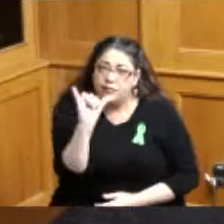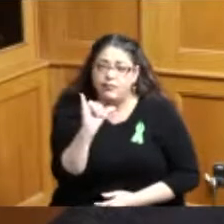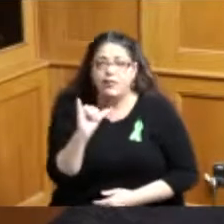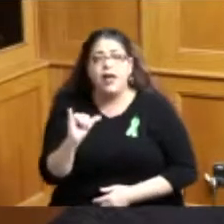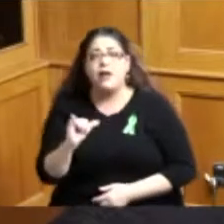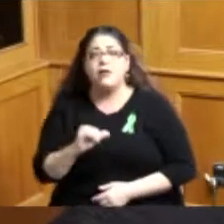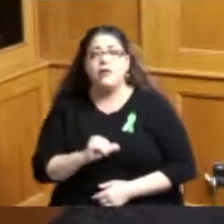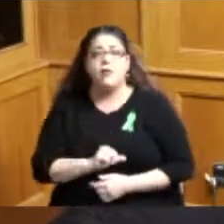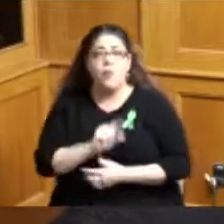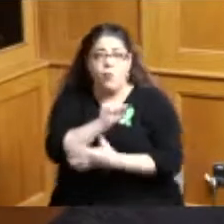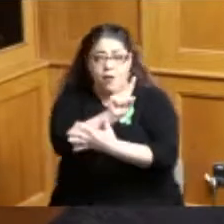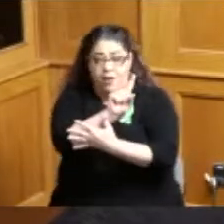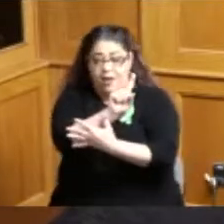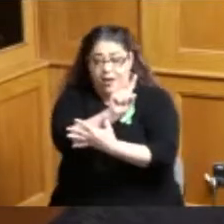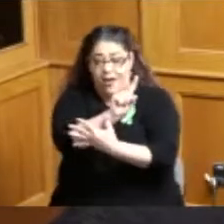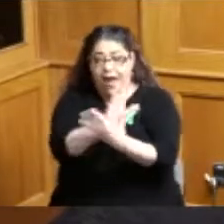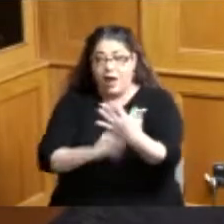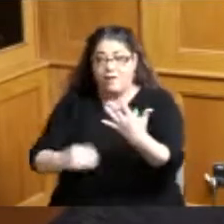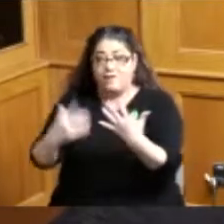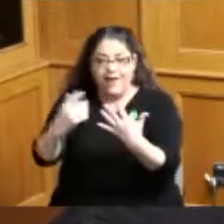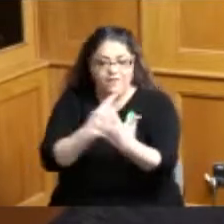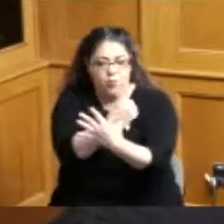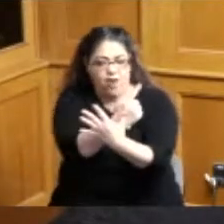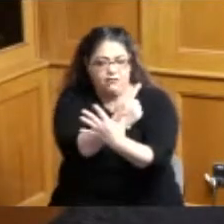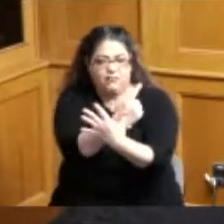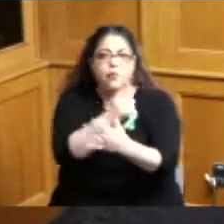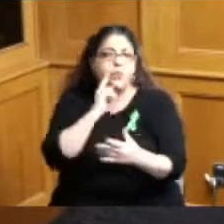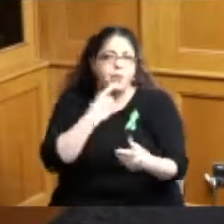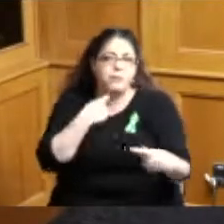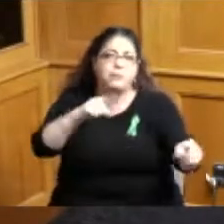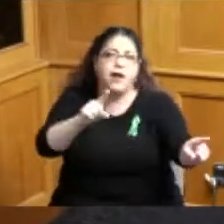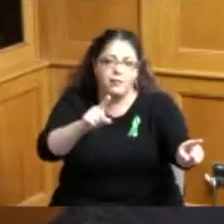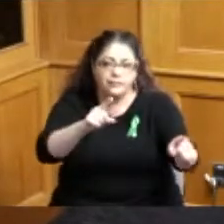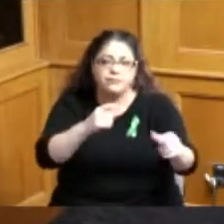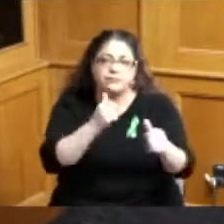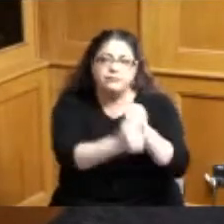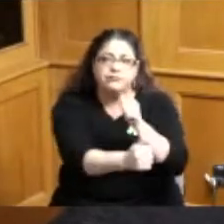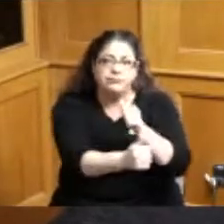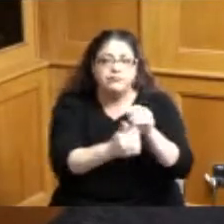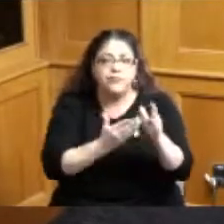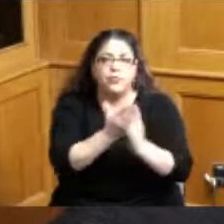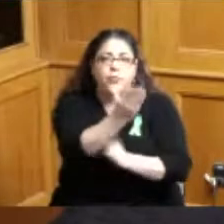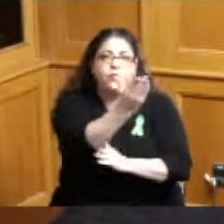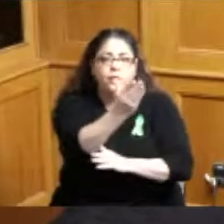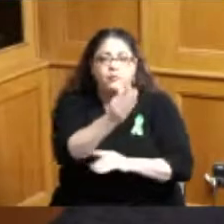five are partnering this year to raise awareness of the mental health needs of children teens and